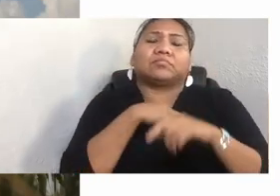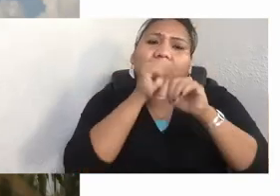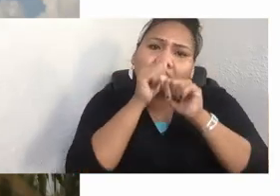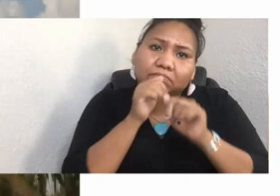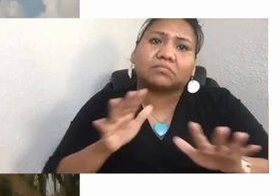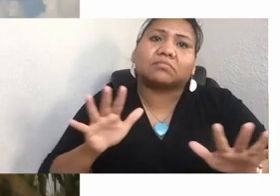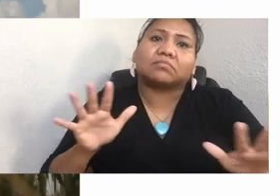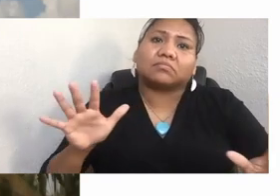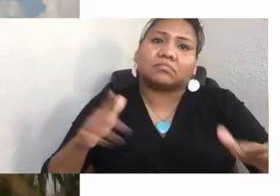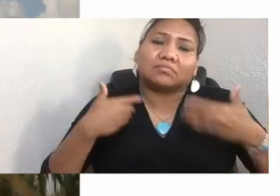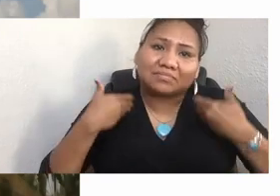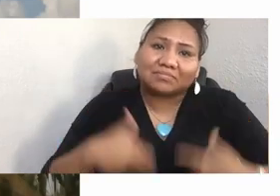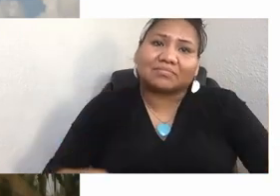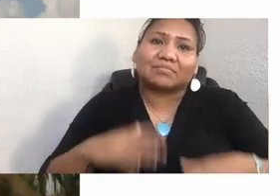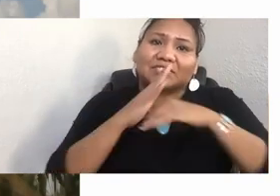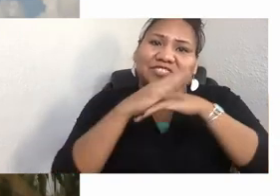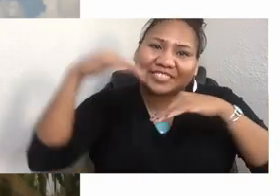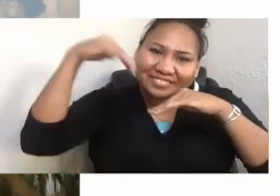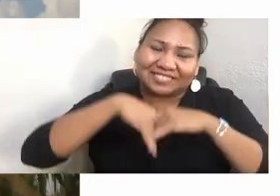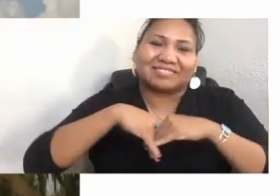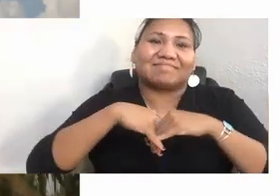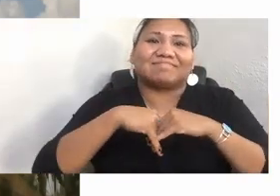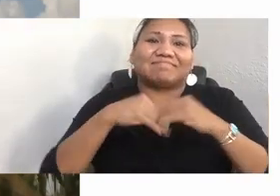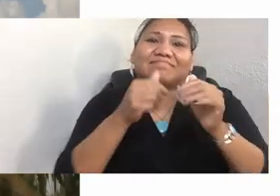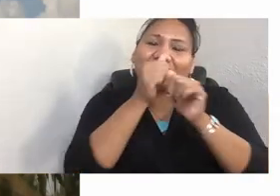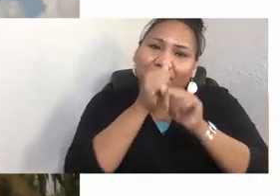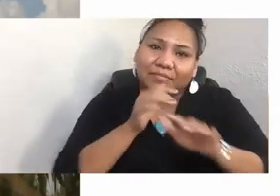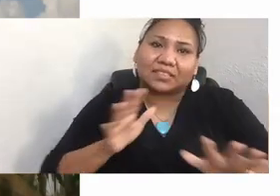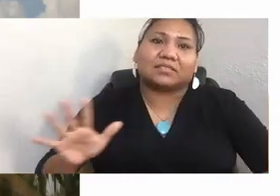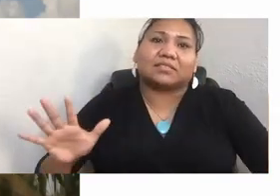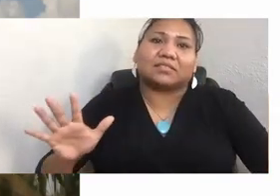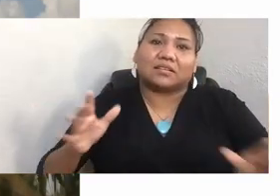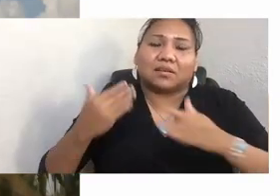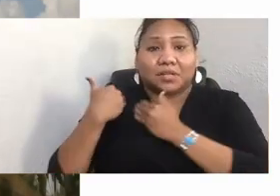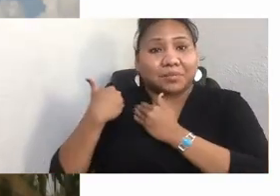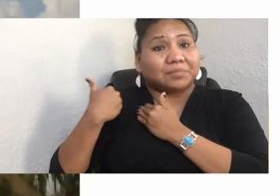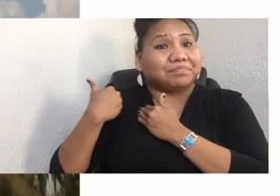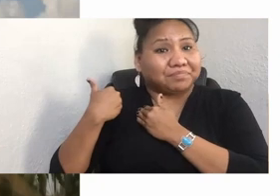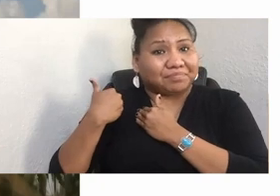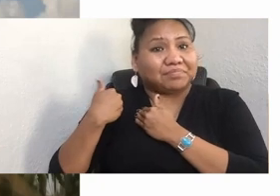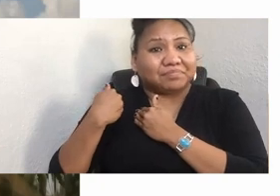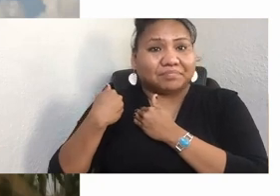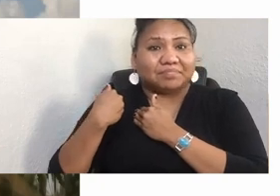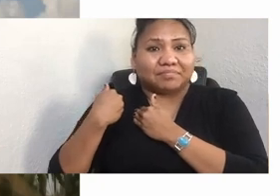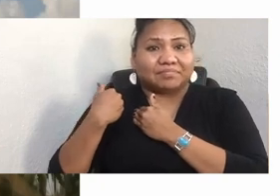What a blessing, and what a responsibility. The women I'd encounter would become kin,